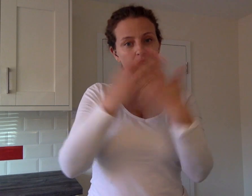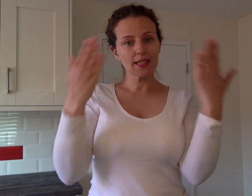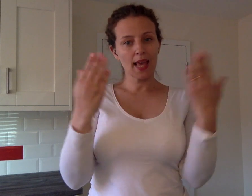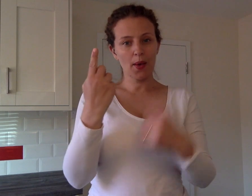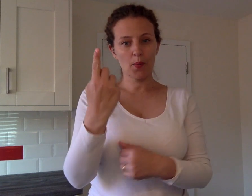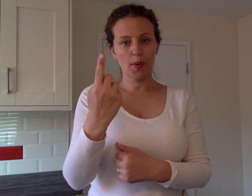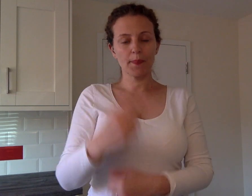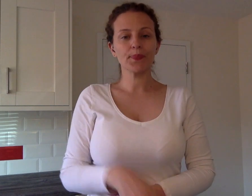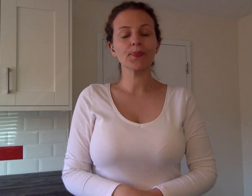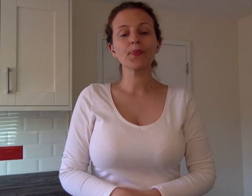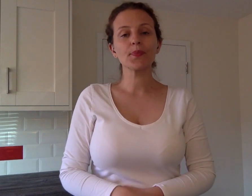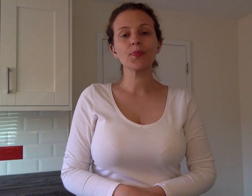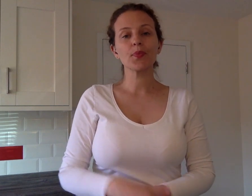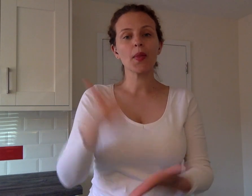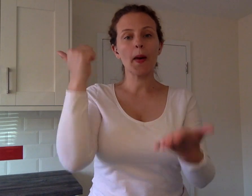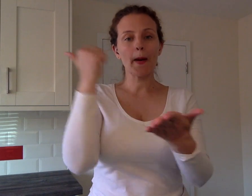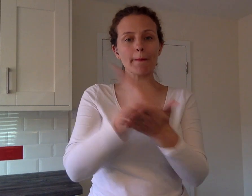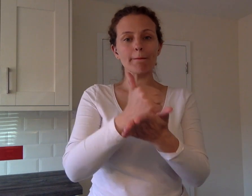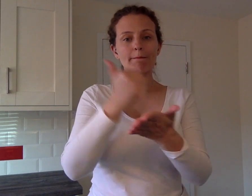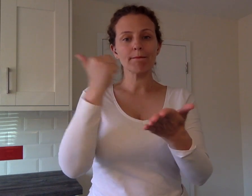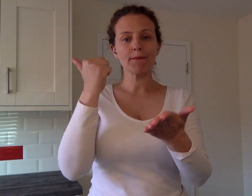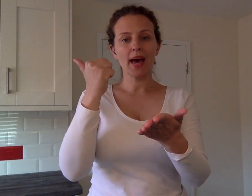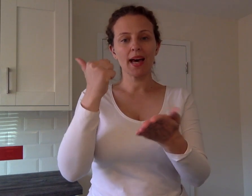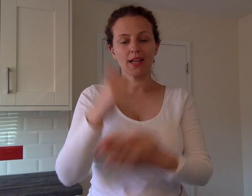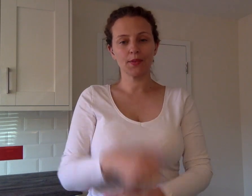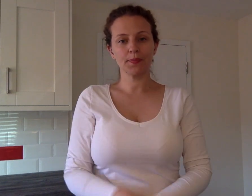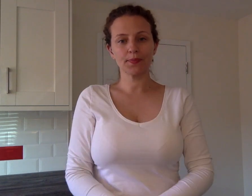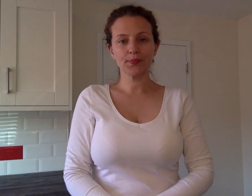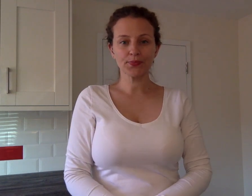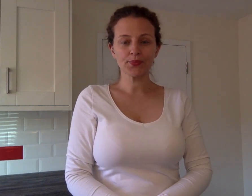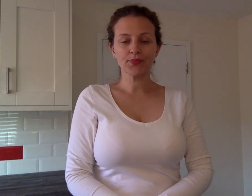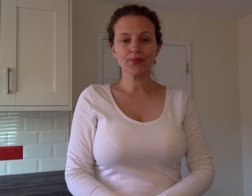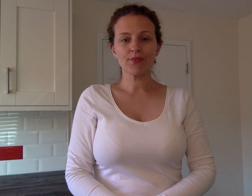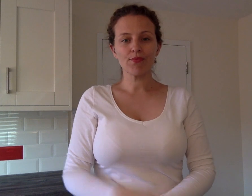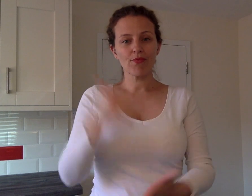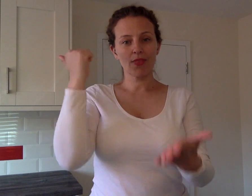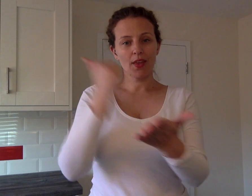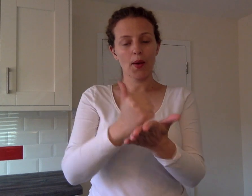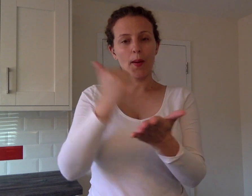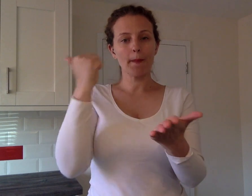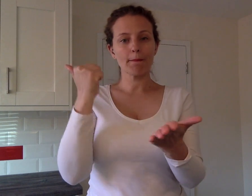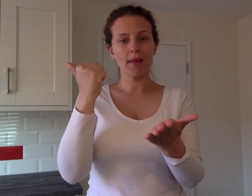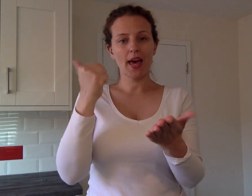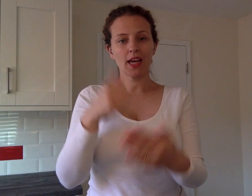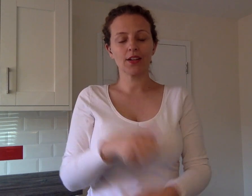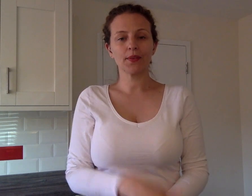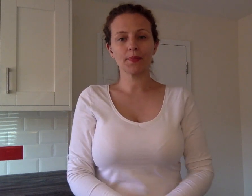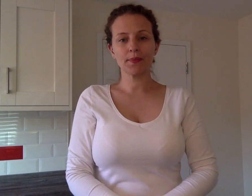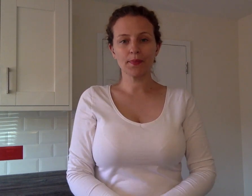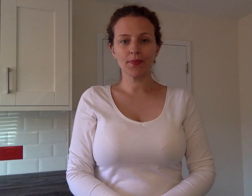Day 1 BANK